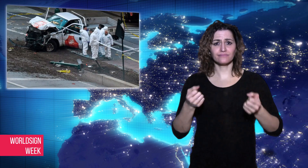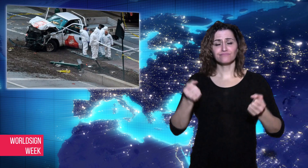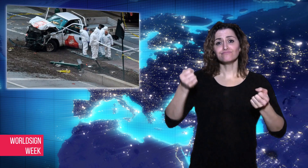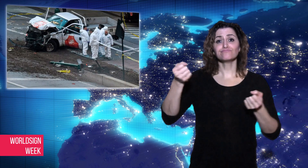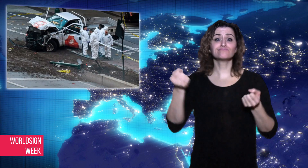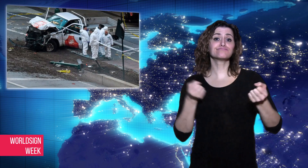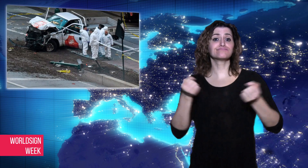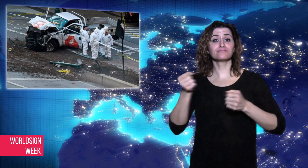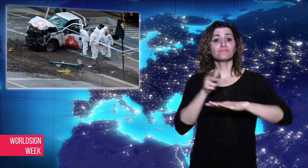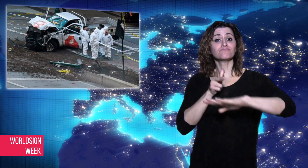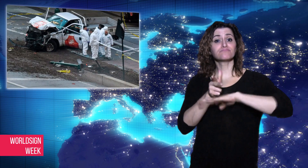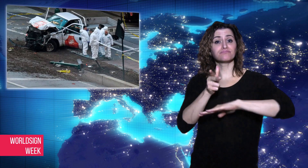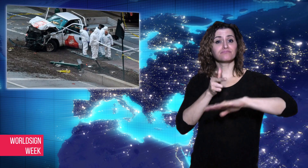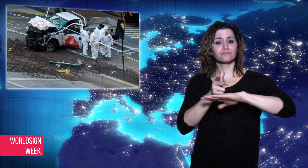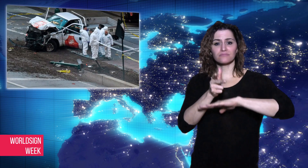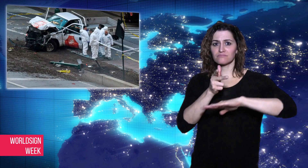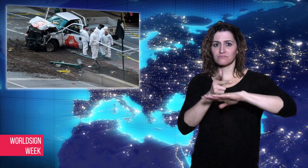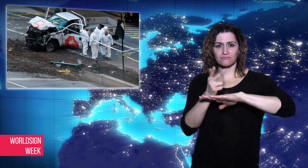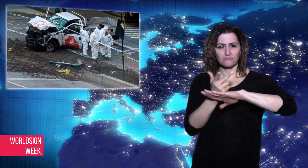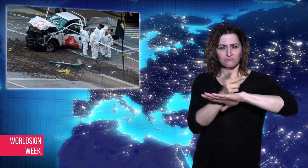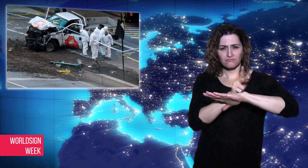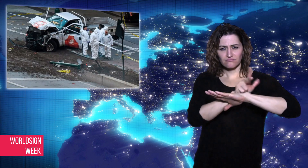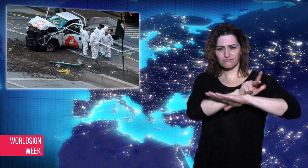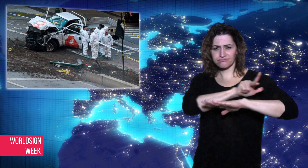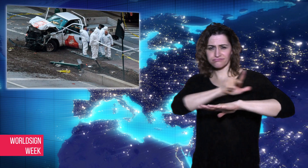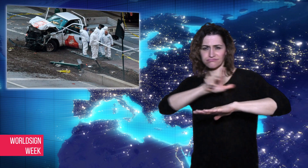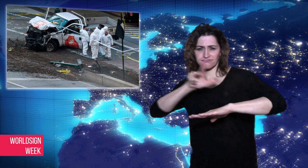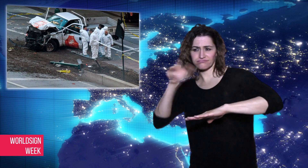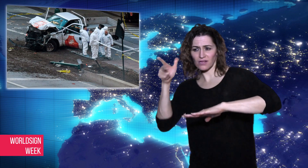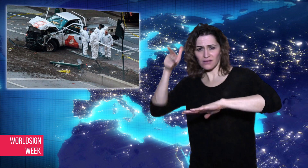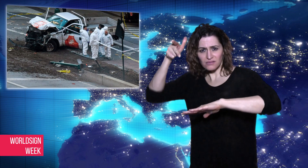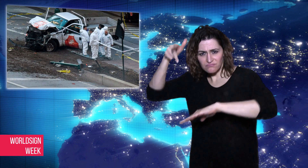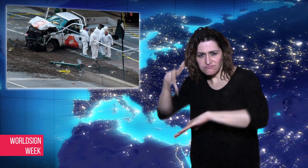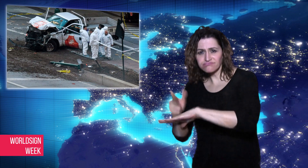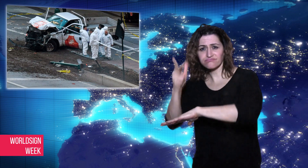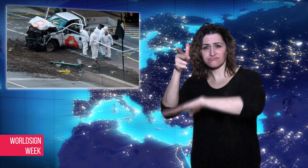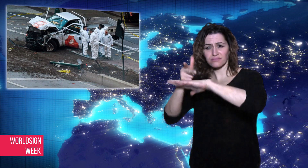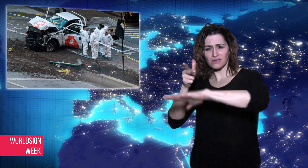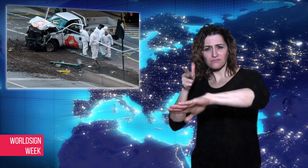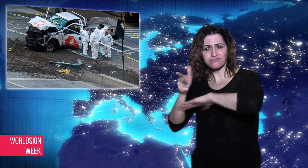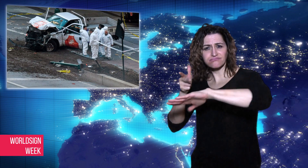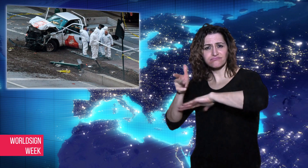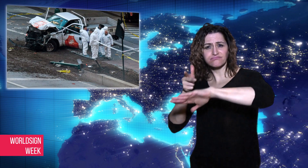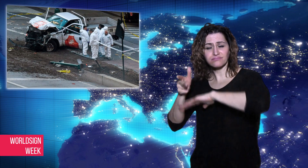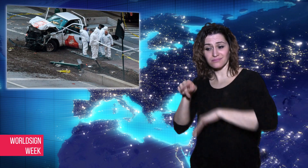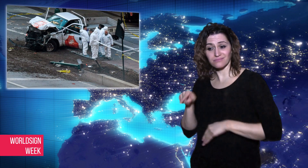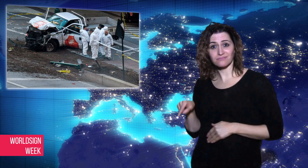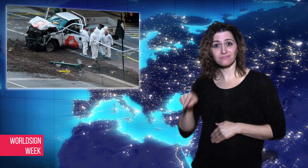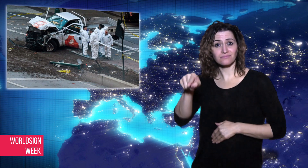truck deliberately veneered into a bike